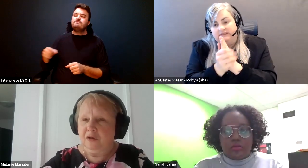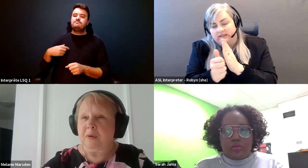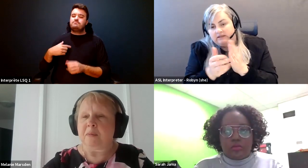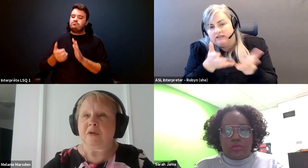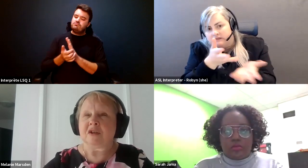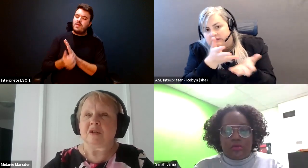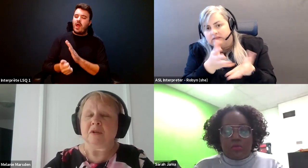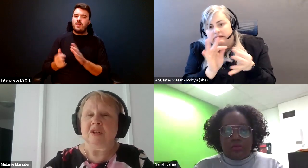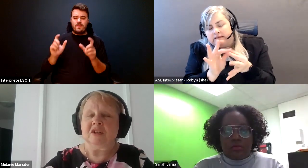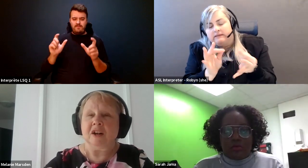Melanie Marsden: for people with disabilities.